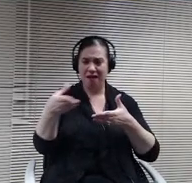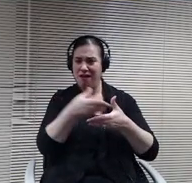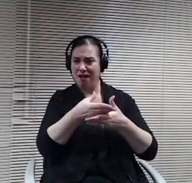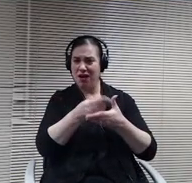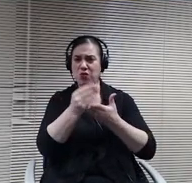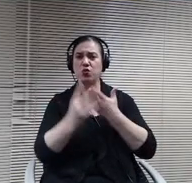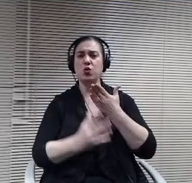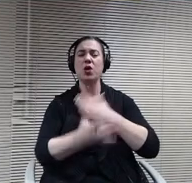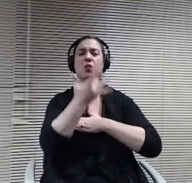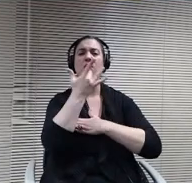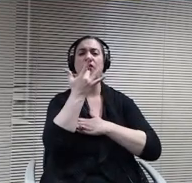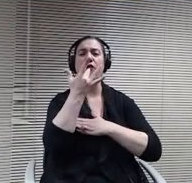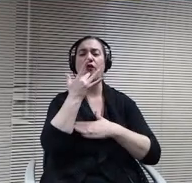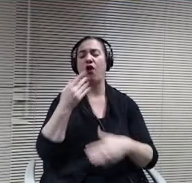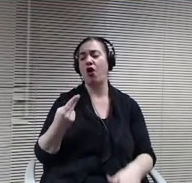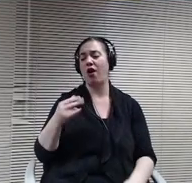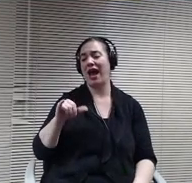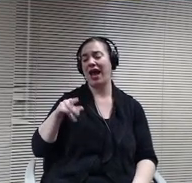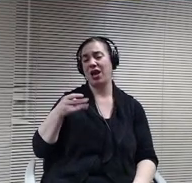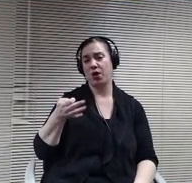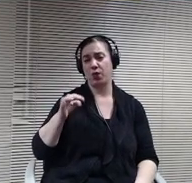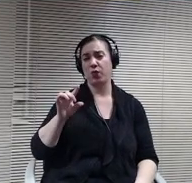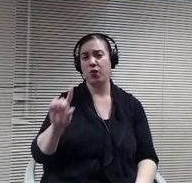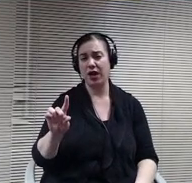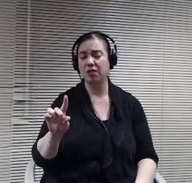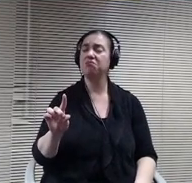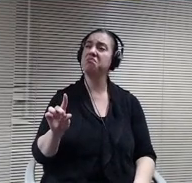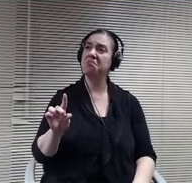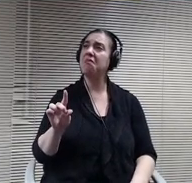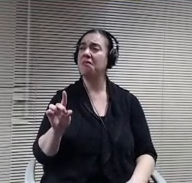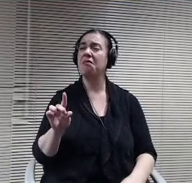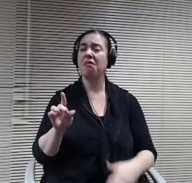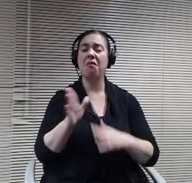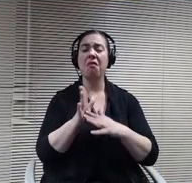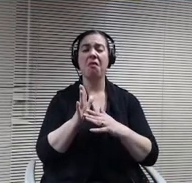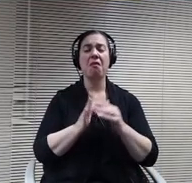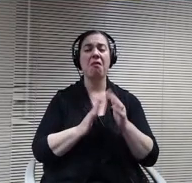confident now that we can go ahead with the proposal to have